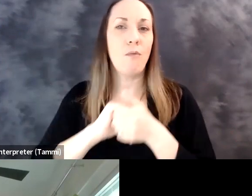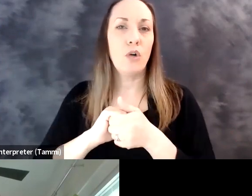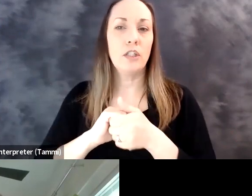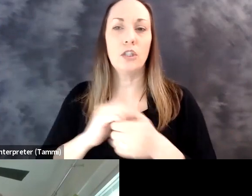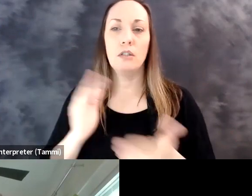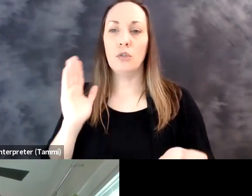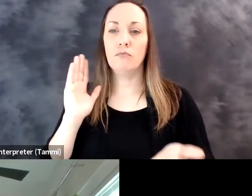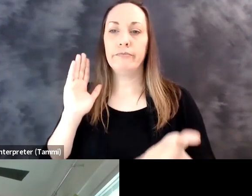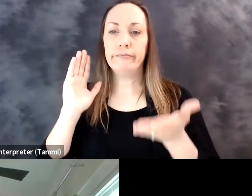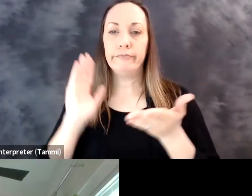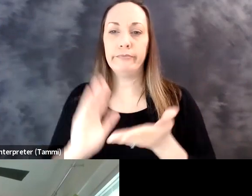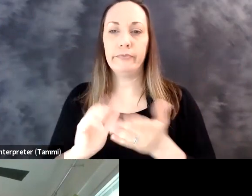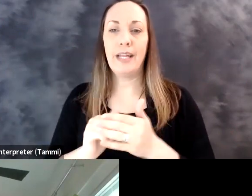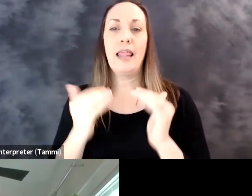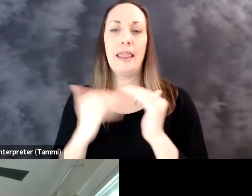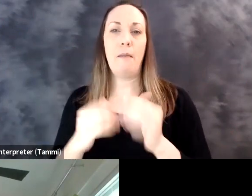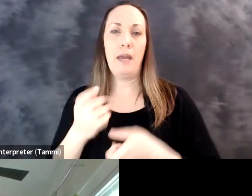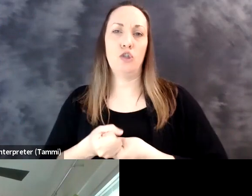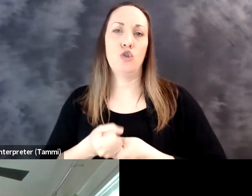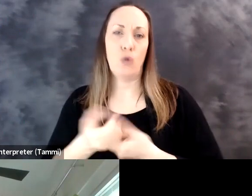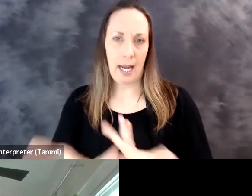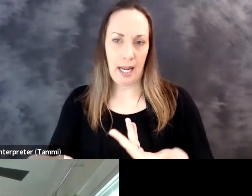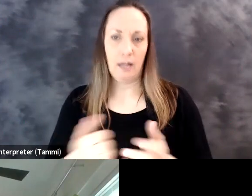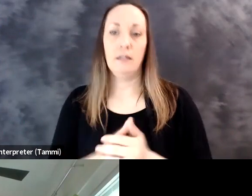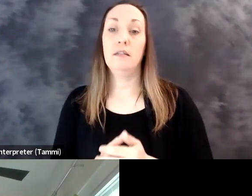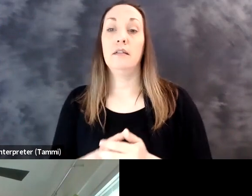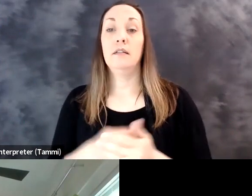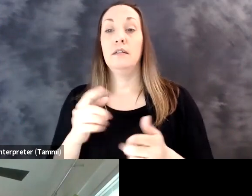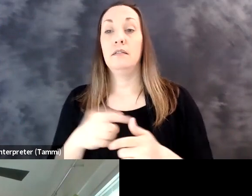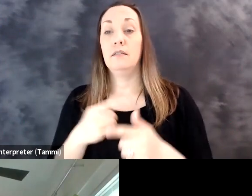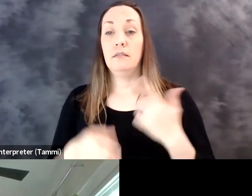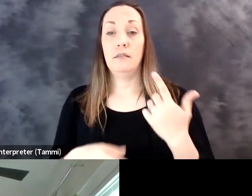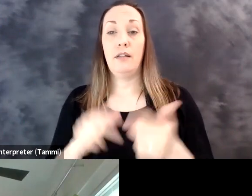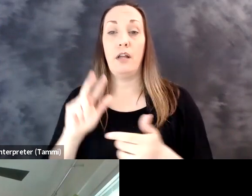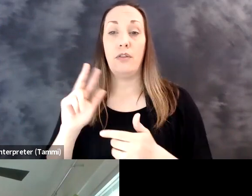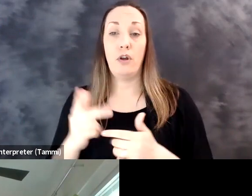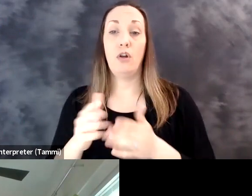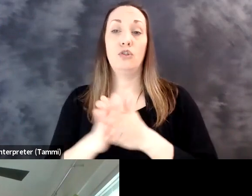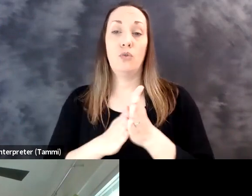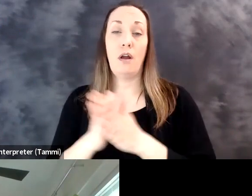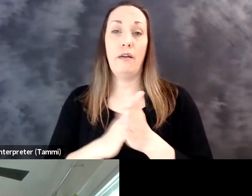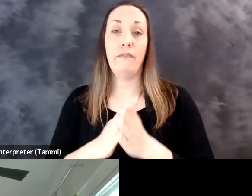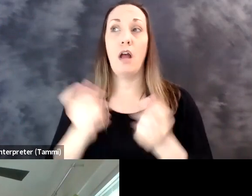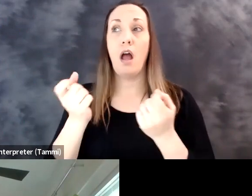Set intentional collaboration norms to limit draining interactions, and, third, drive empathy from leaders.